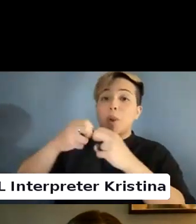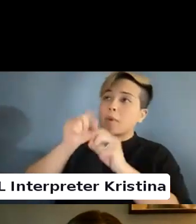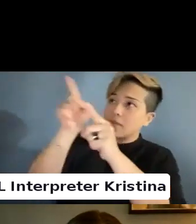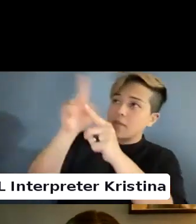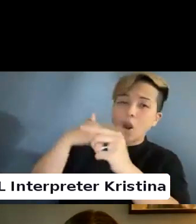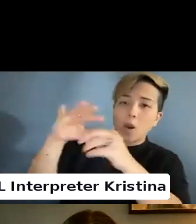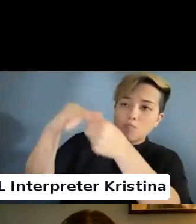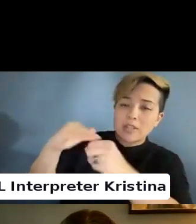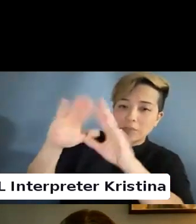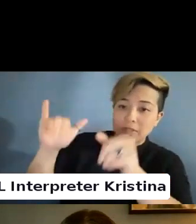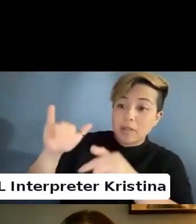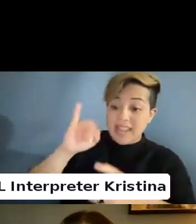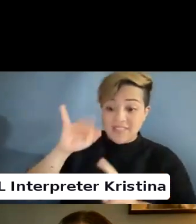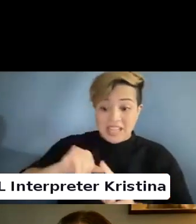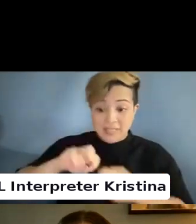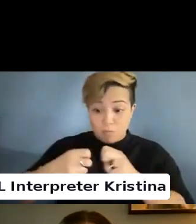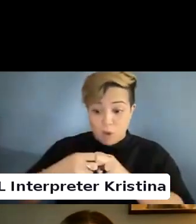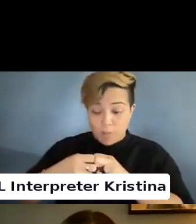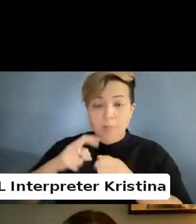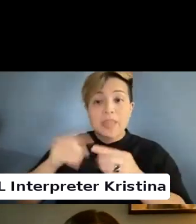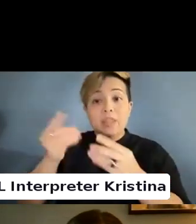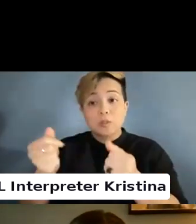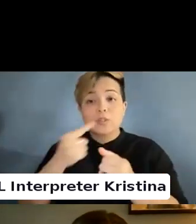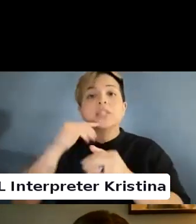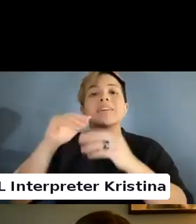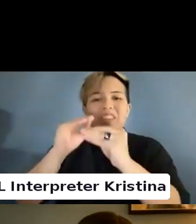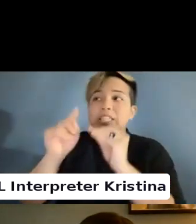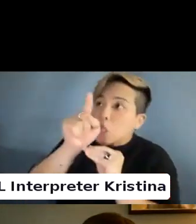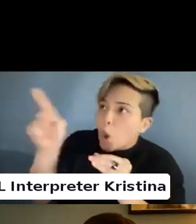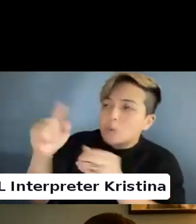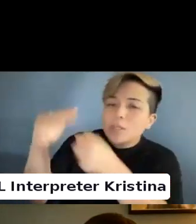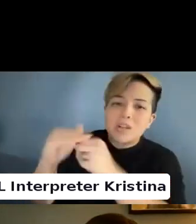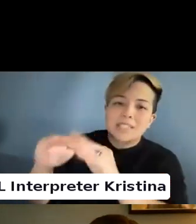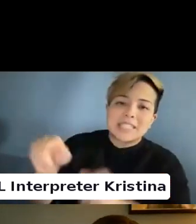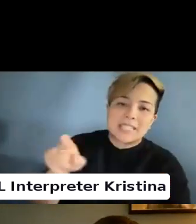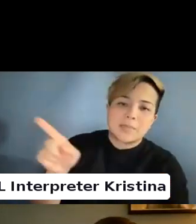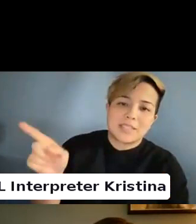If that is the problem. The solution is fixing those oppressive systems. So.